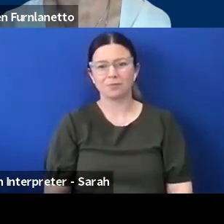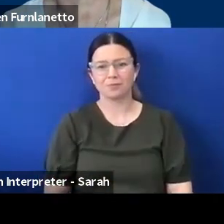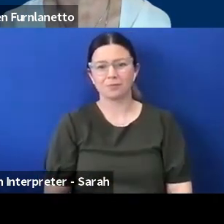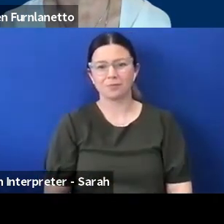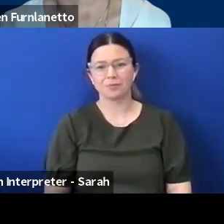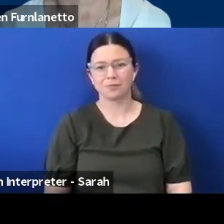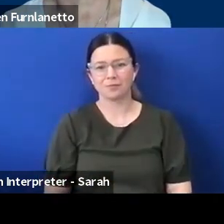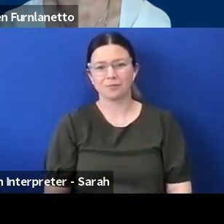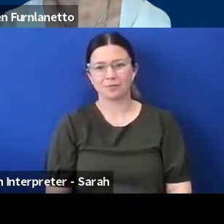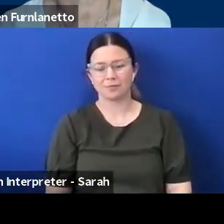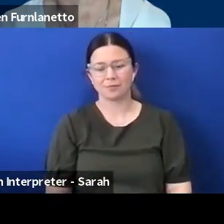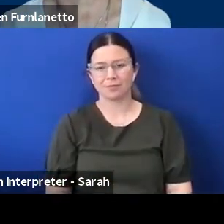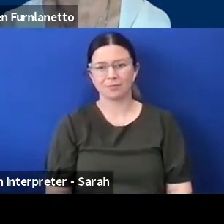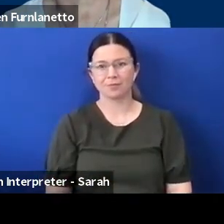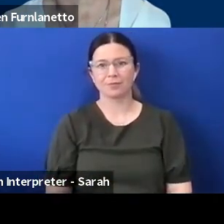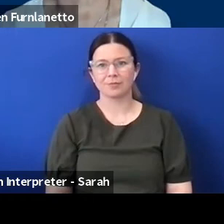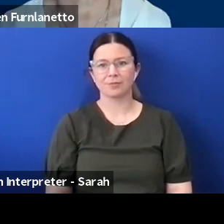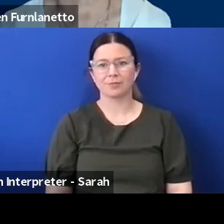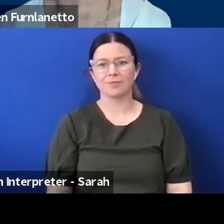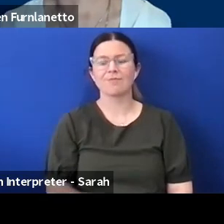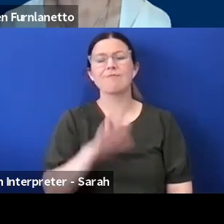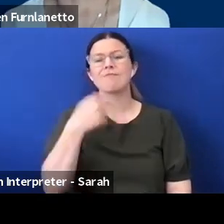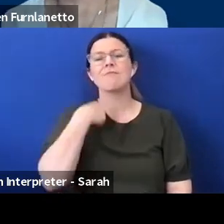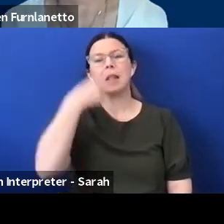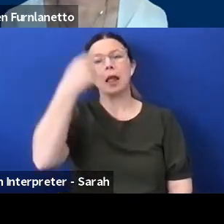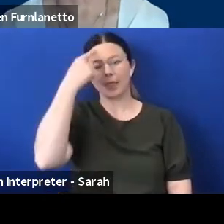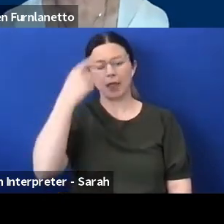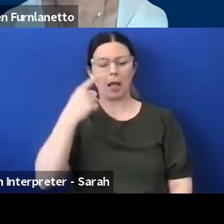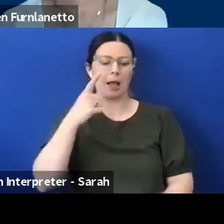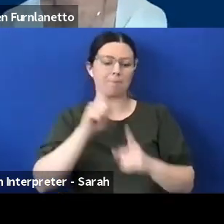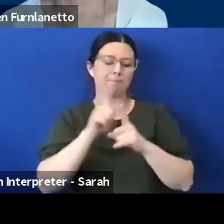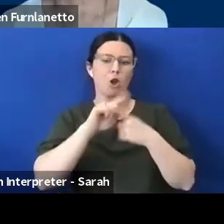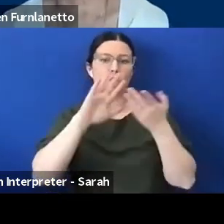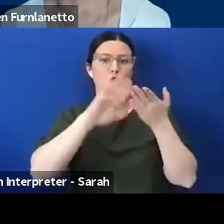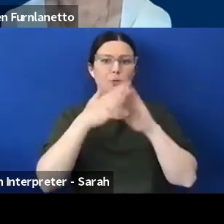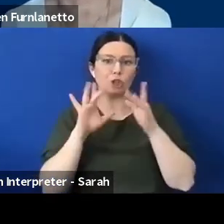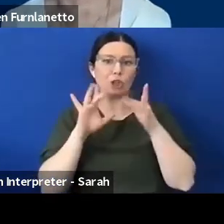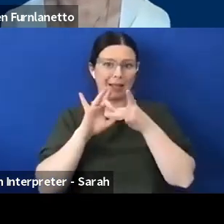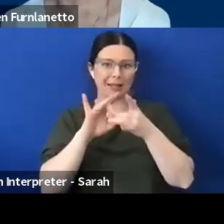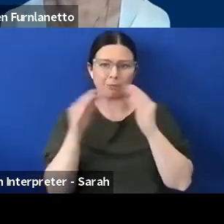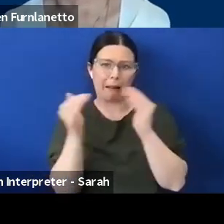i'm thinking more on like a community engagement type level but basically in